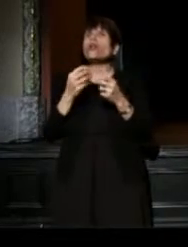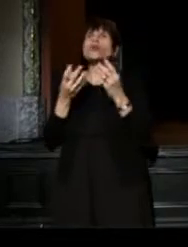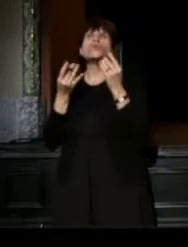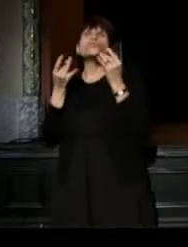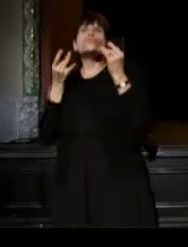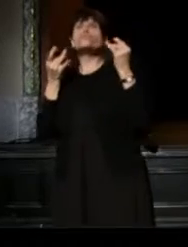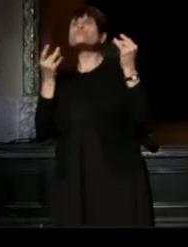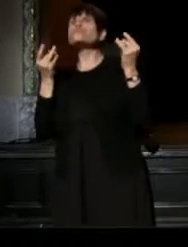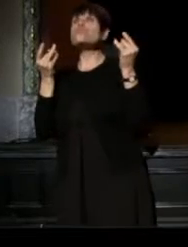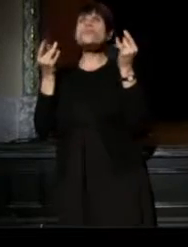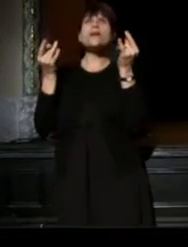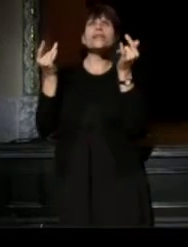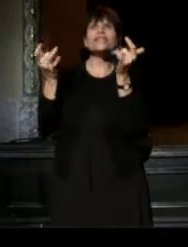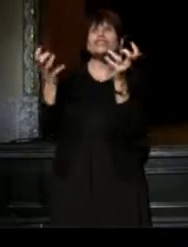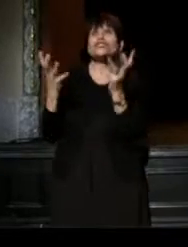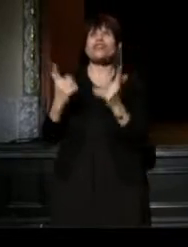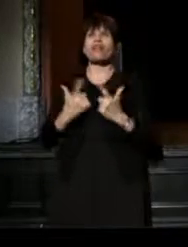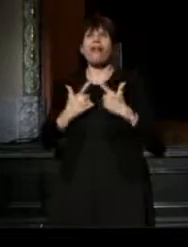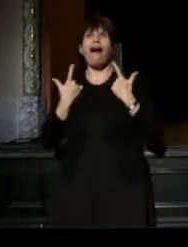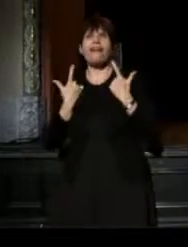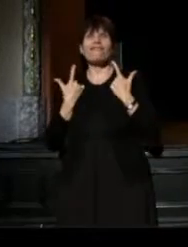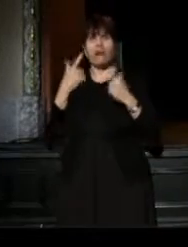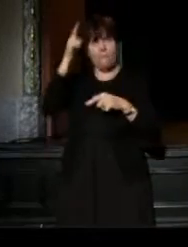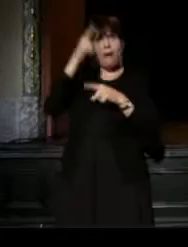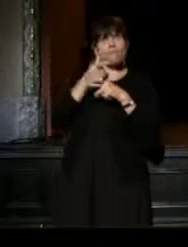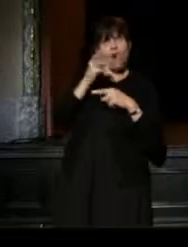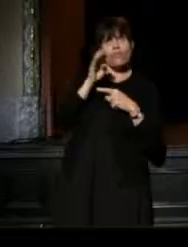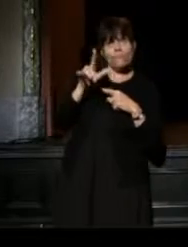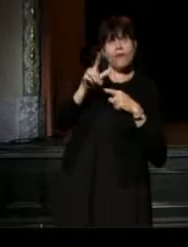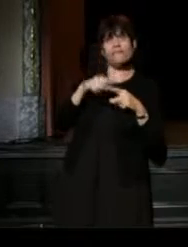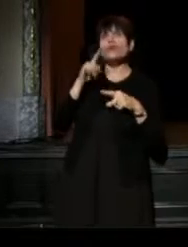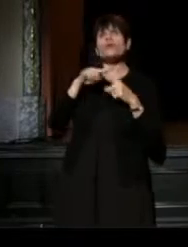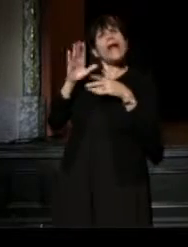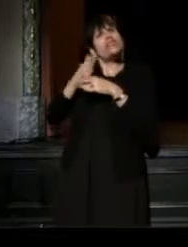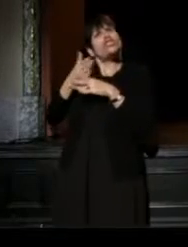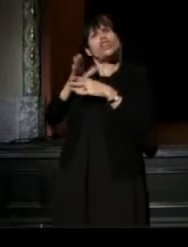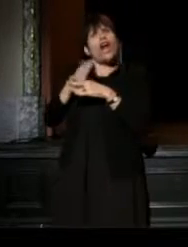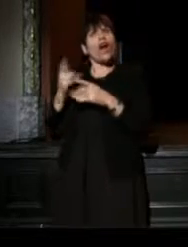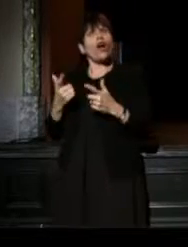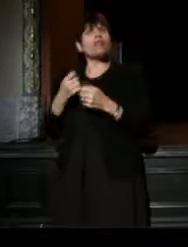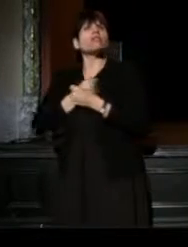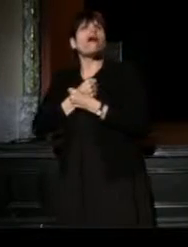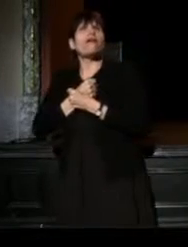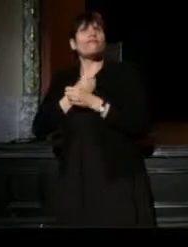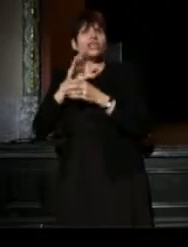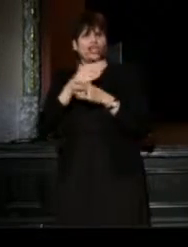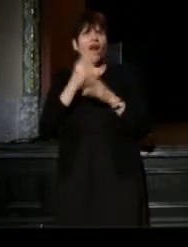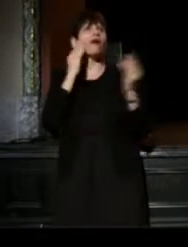And to my brother Bill who said, "If we can't share love, let's share information."